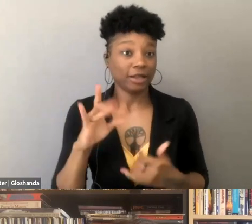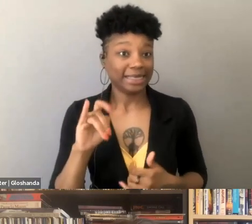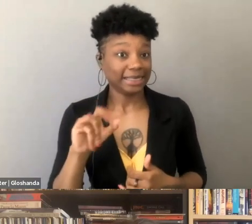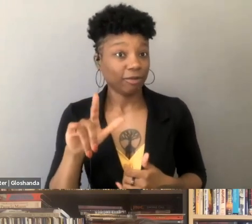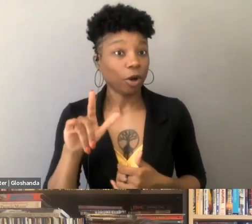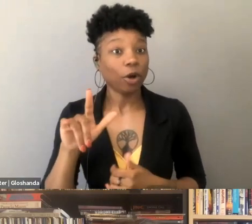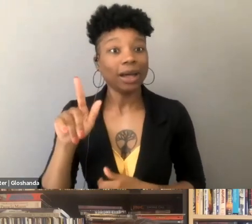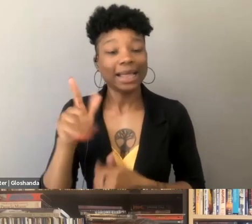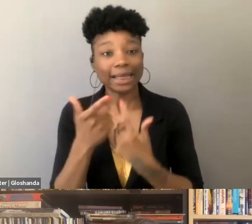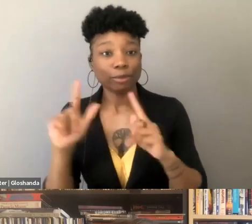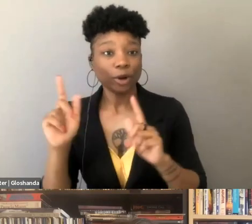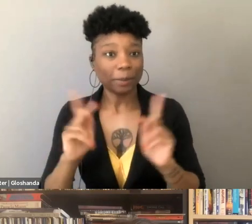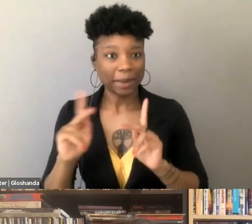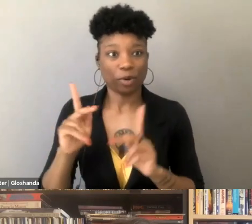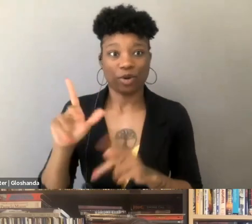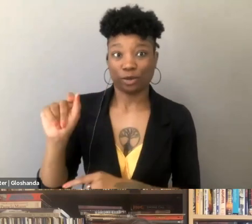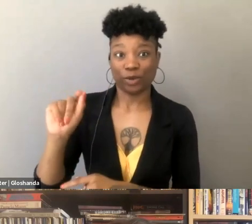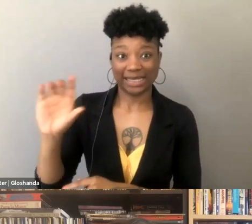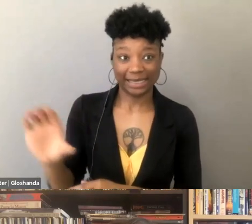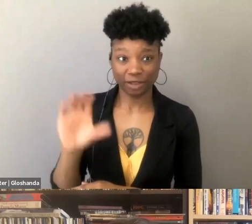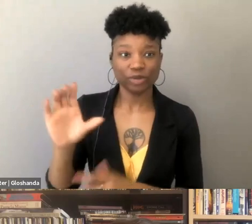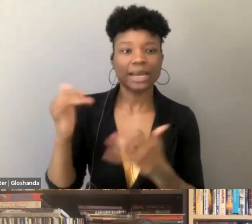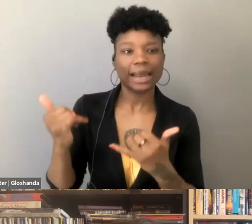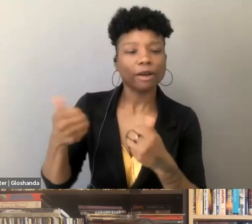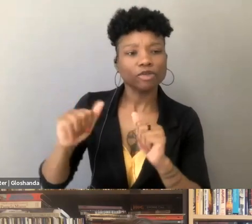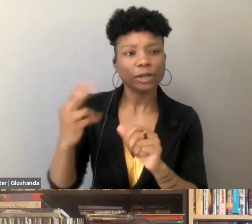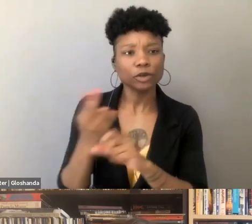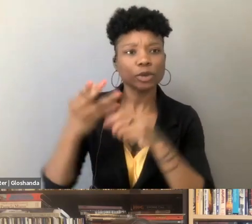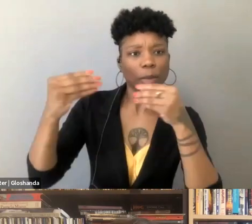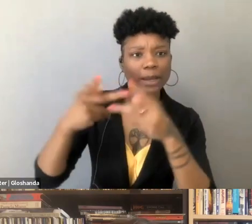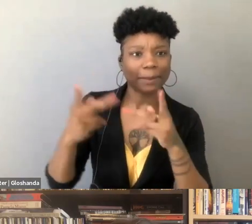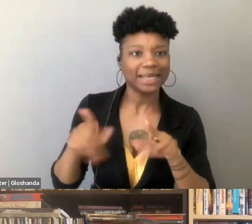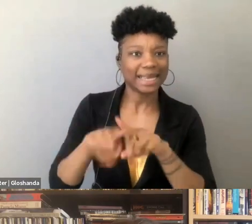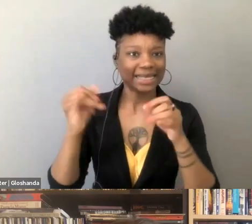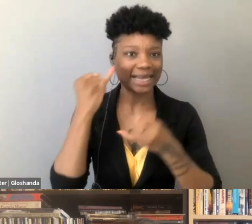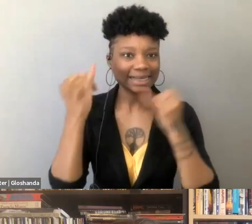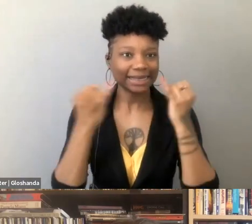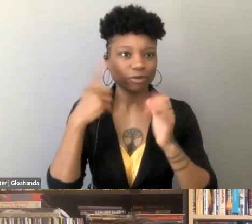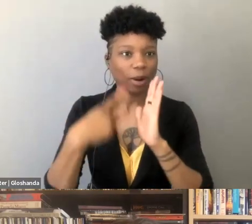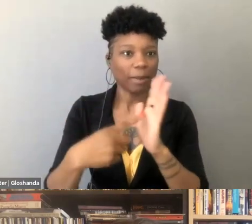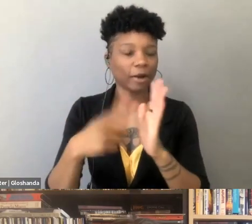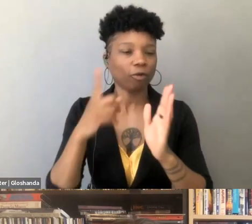in the 20th century to go with the marketplace of ideas as a model for governing free speech, when democracy is in the streets,